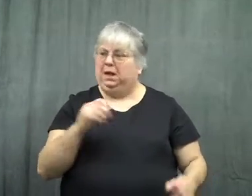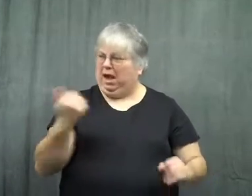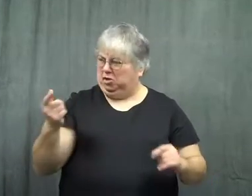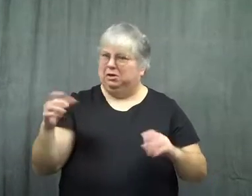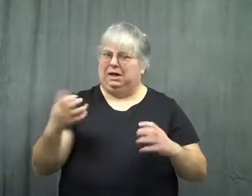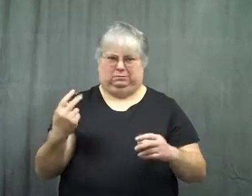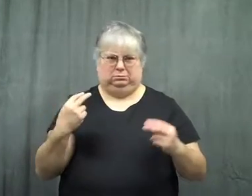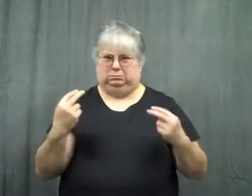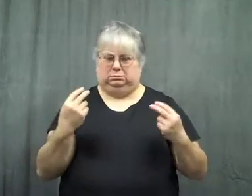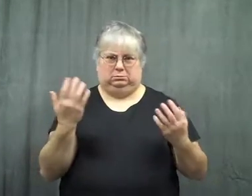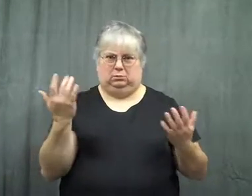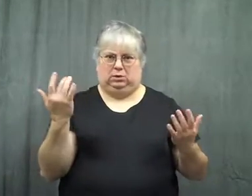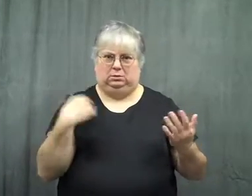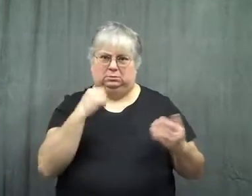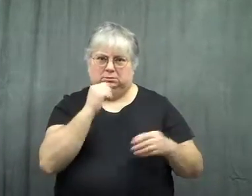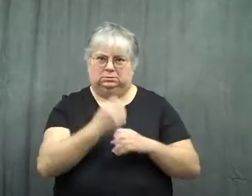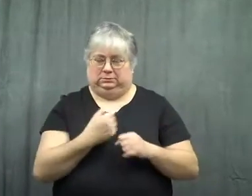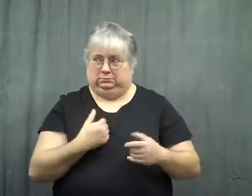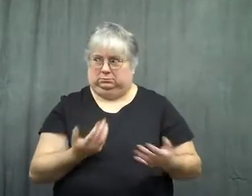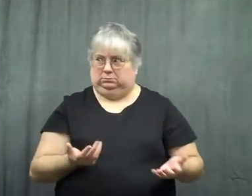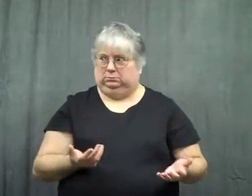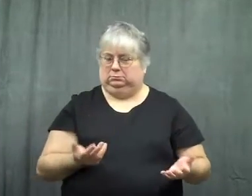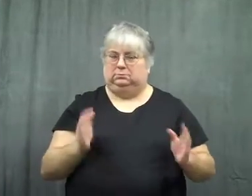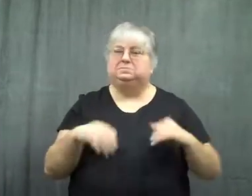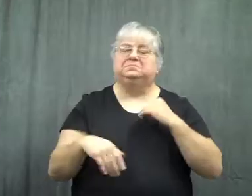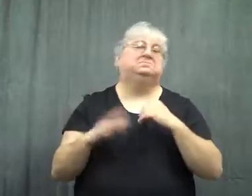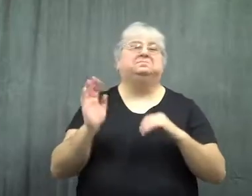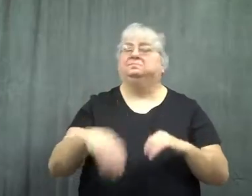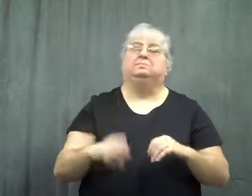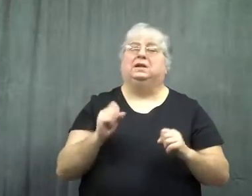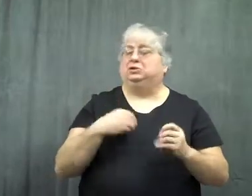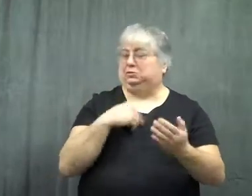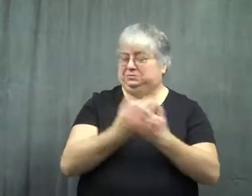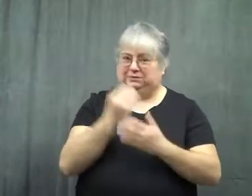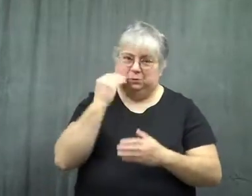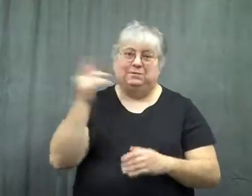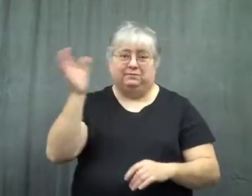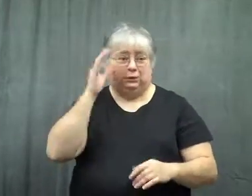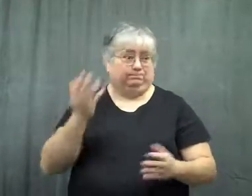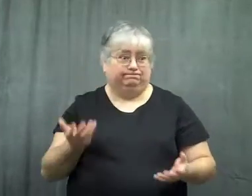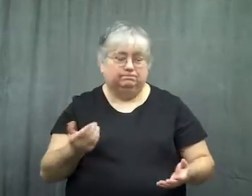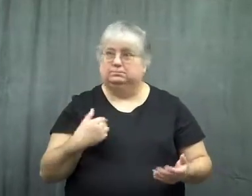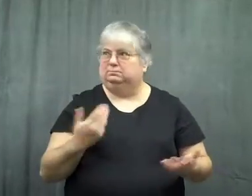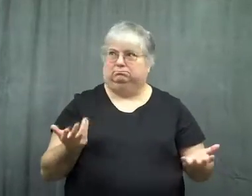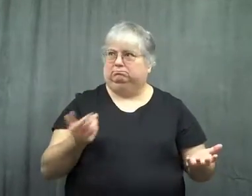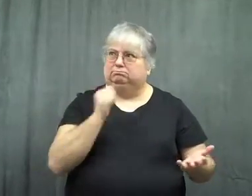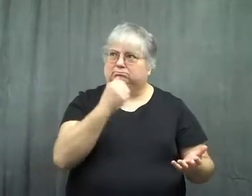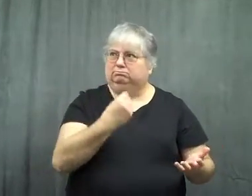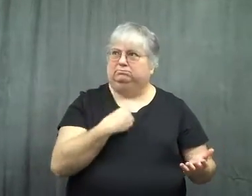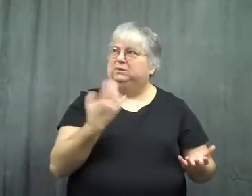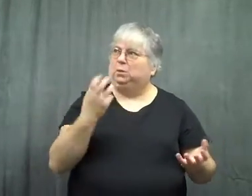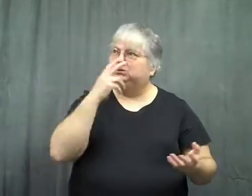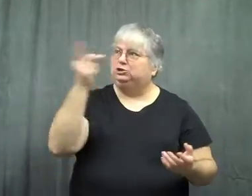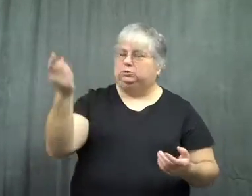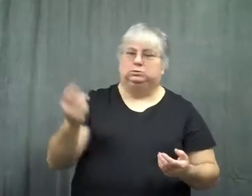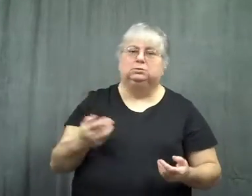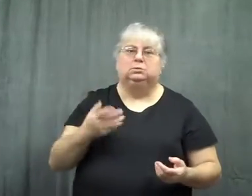Others in the class wondered why I didn't get it, I didn't know. At home, my father said, "Well?" I said, "I didn't get it, the teacher wants to see you."